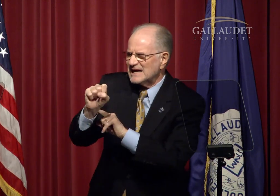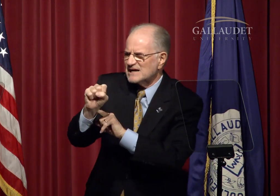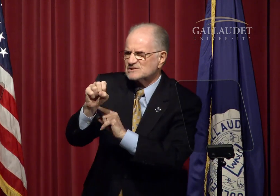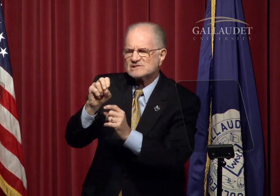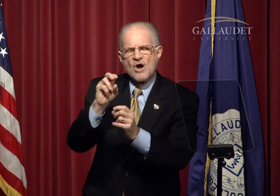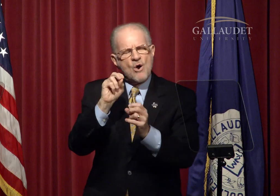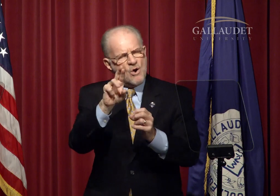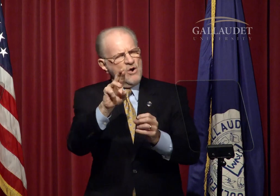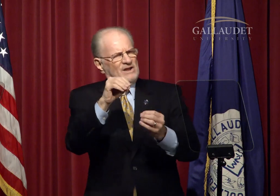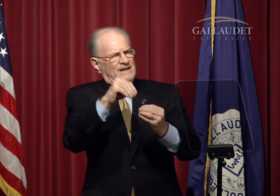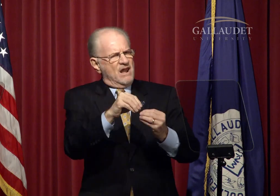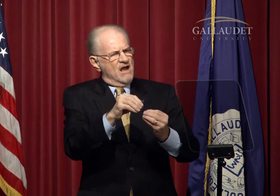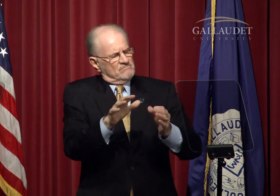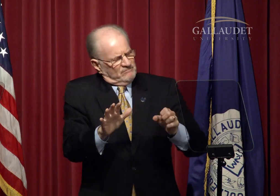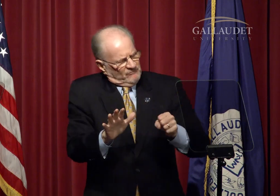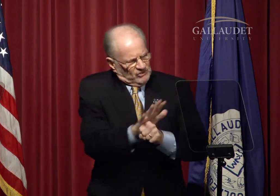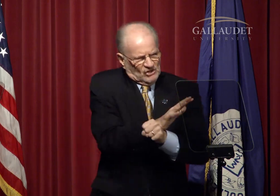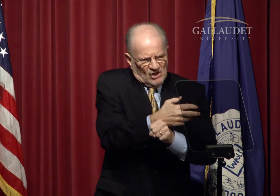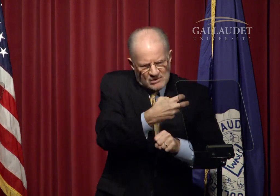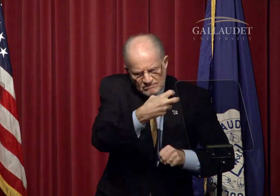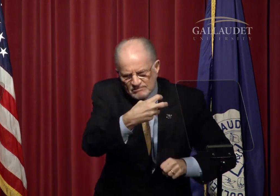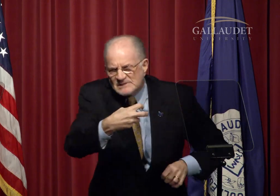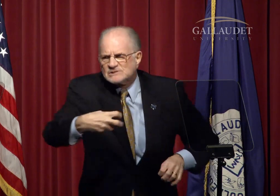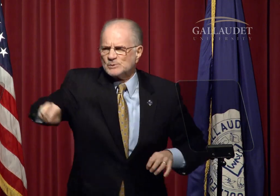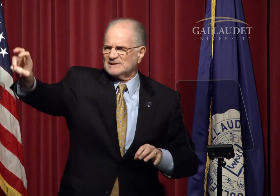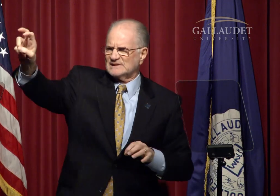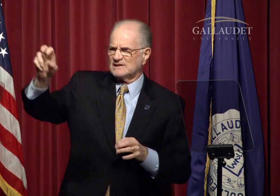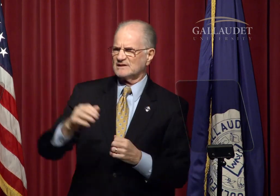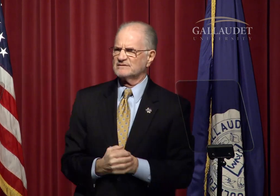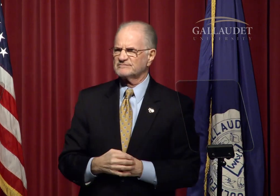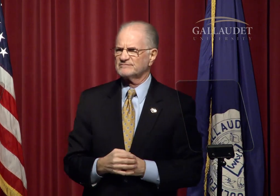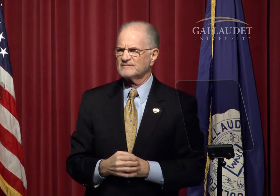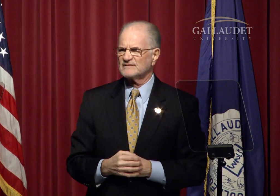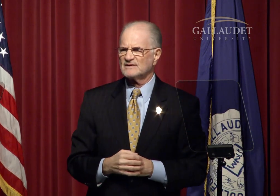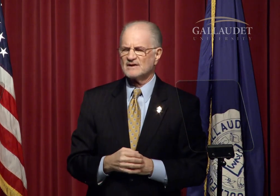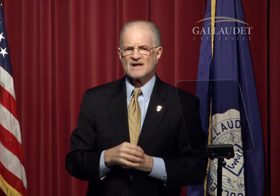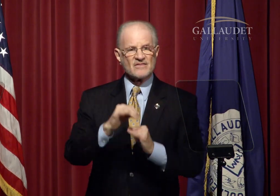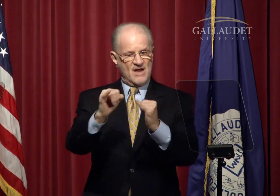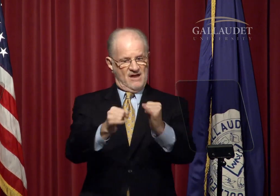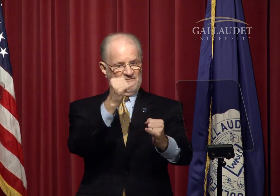are in early stages or in full swing.